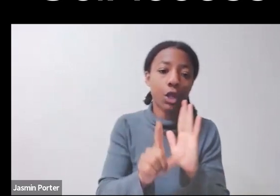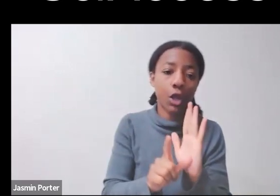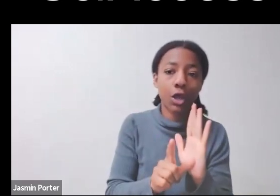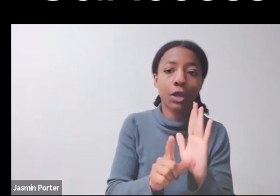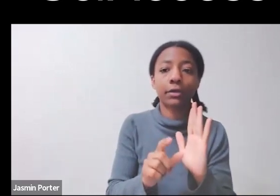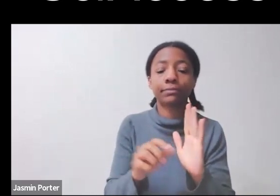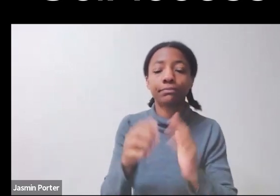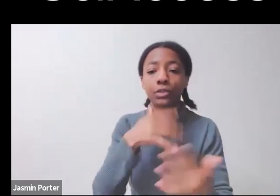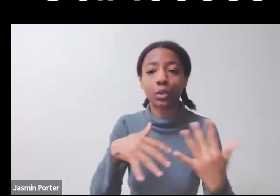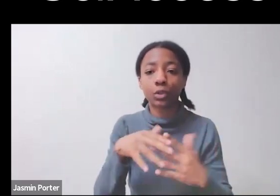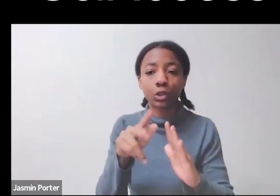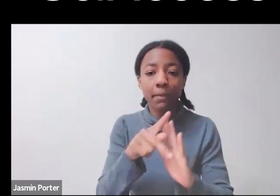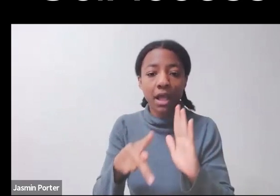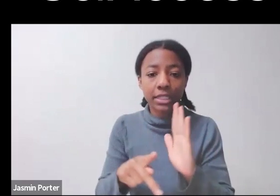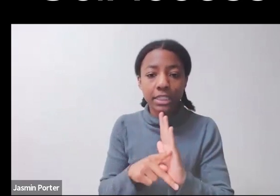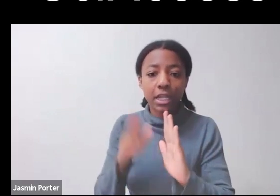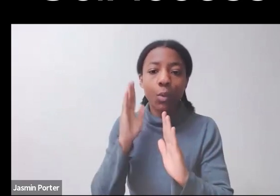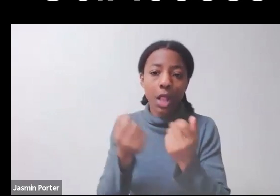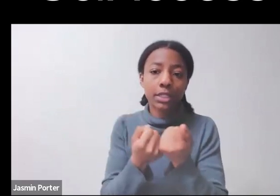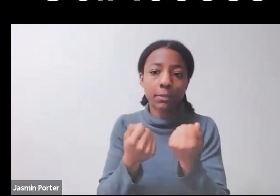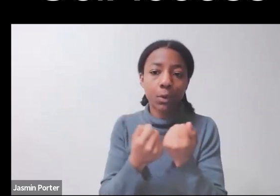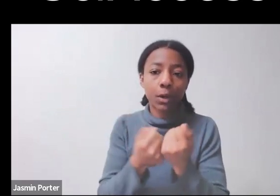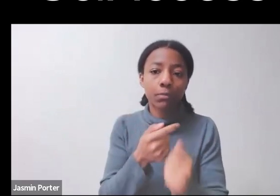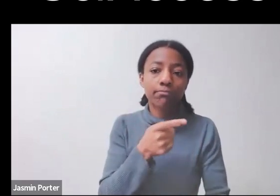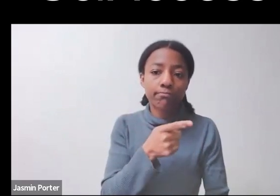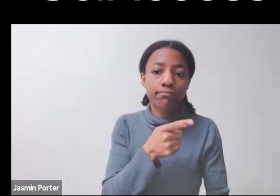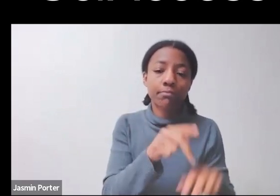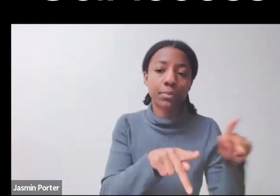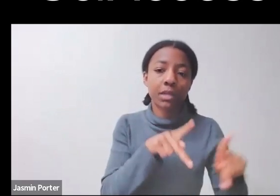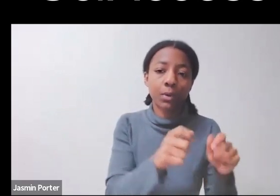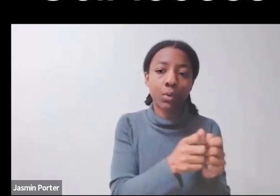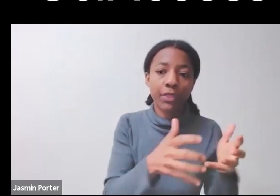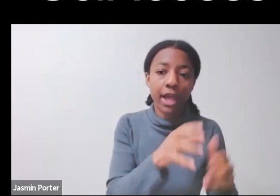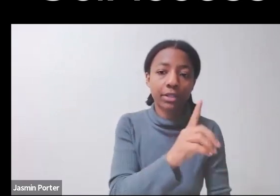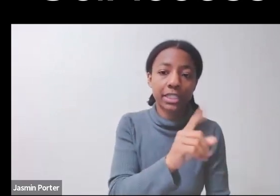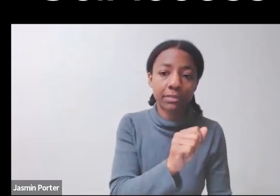particularly in terms of intelligence within mathematics and excellence,